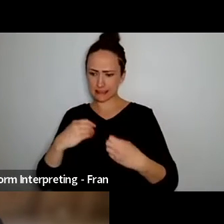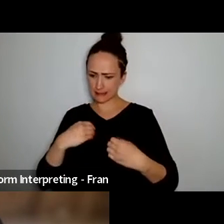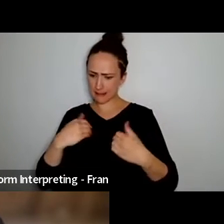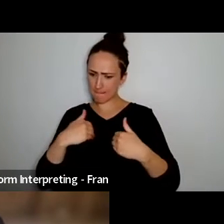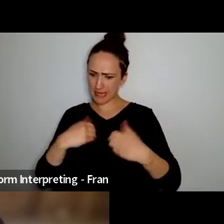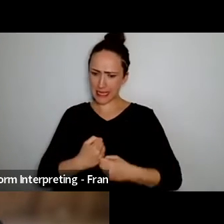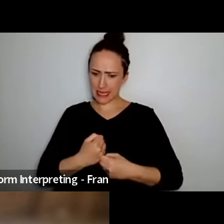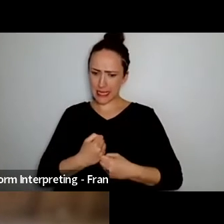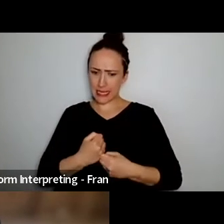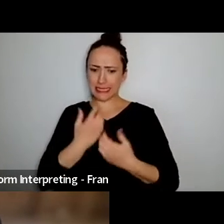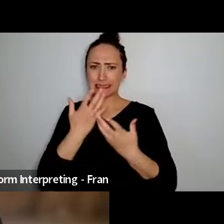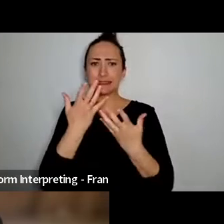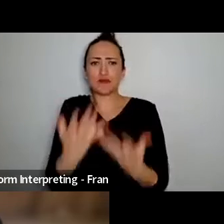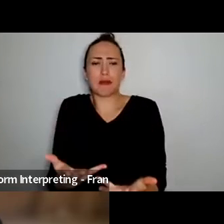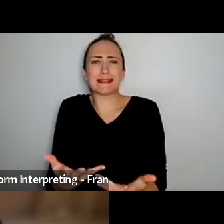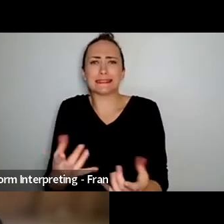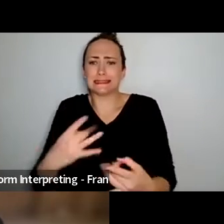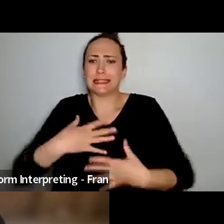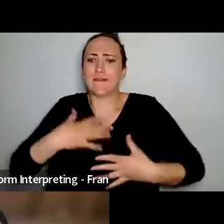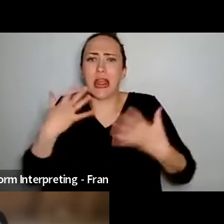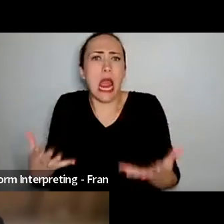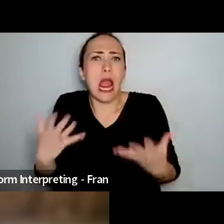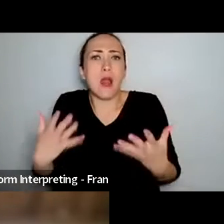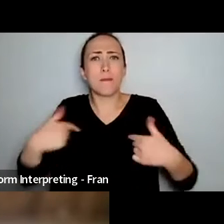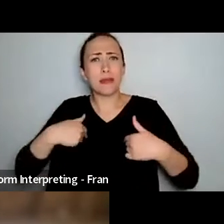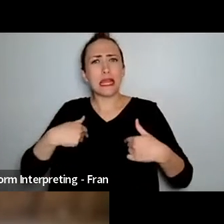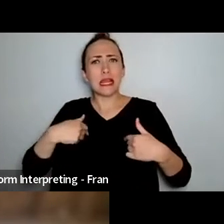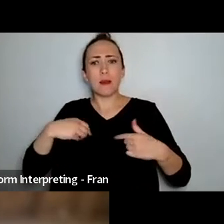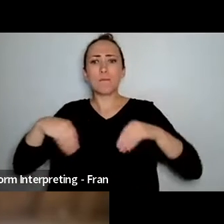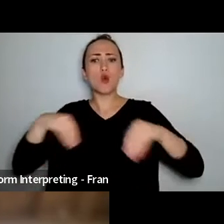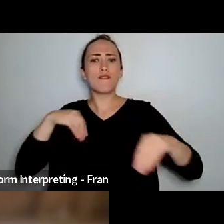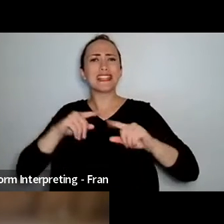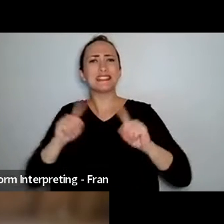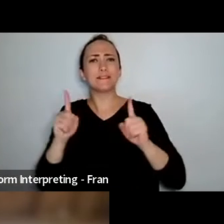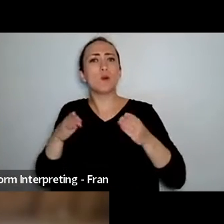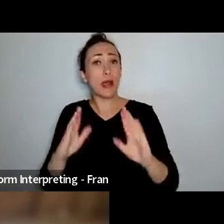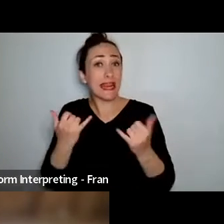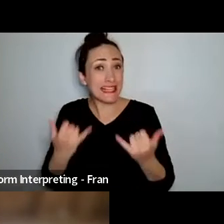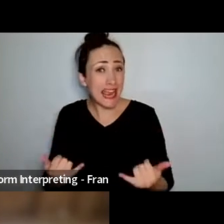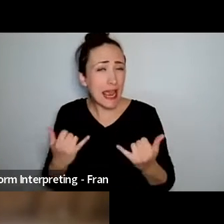through my my body now and the way that I move and and one asset for me was no one's moving the